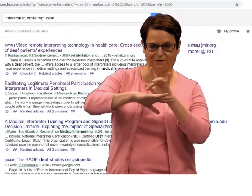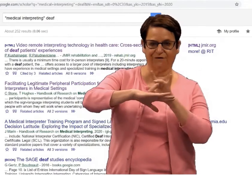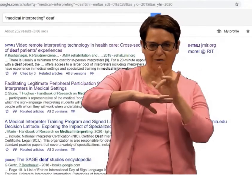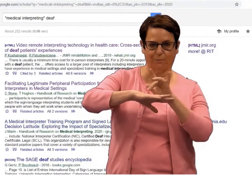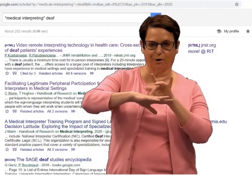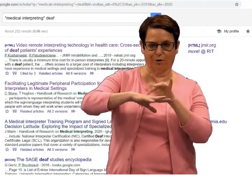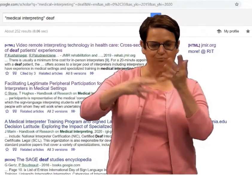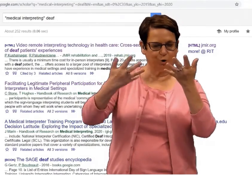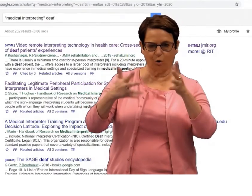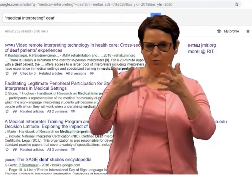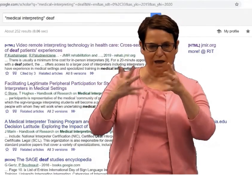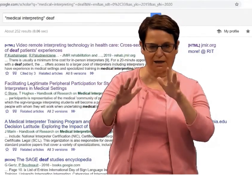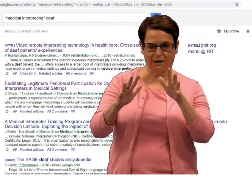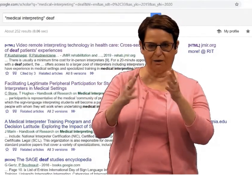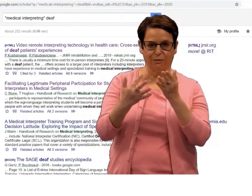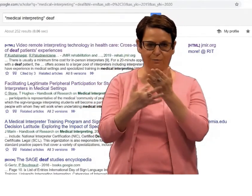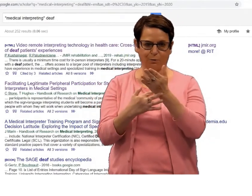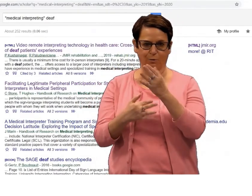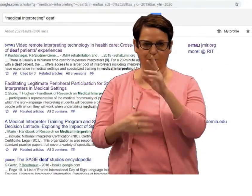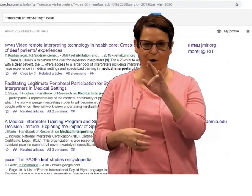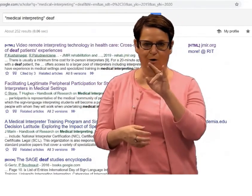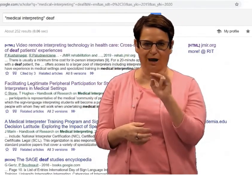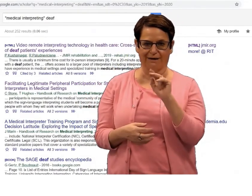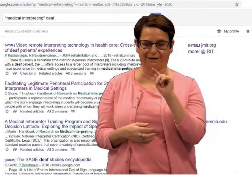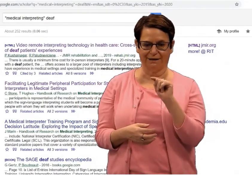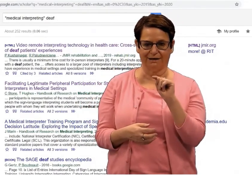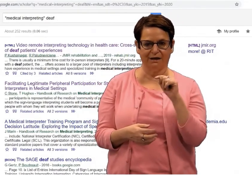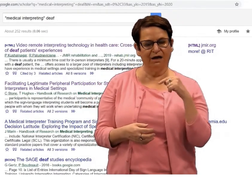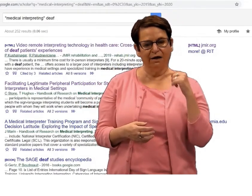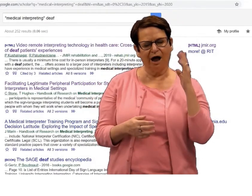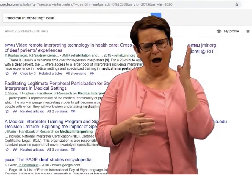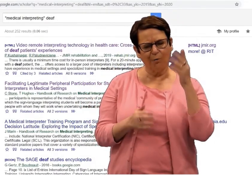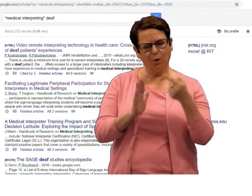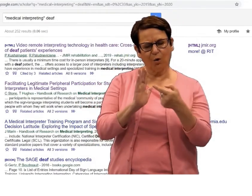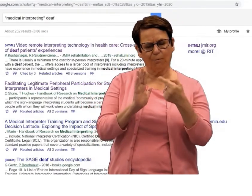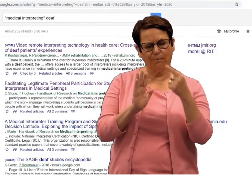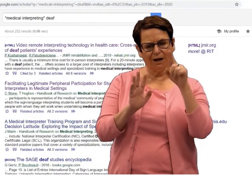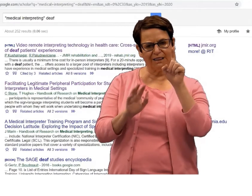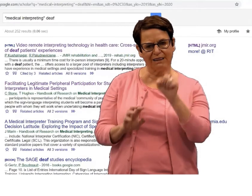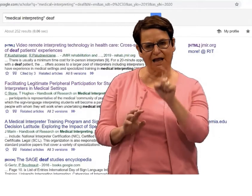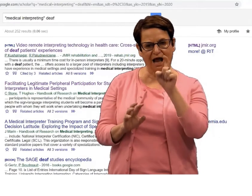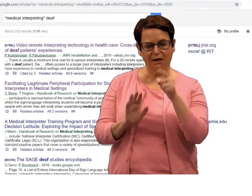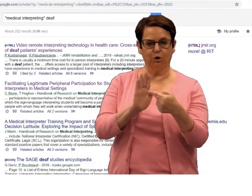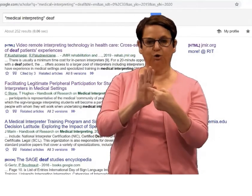The first one looks like it's available already through RIT.